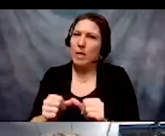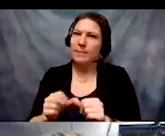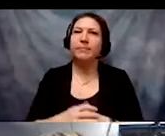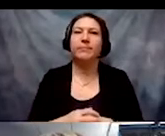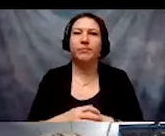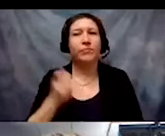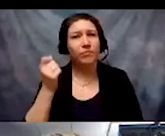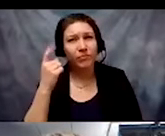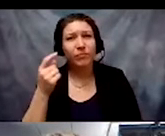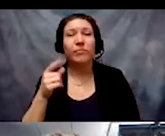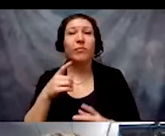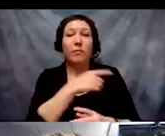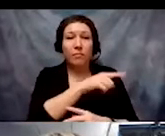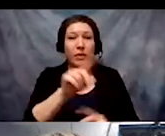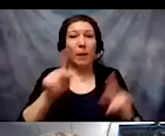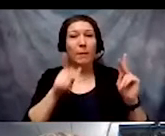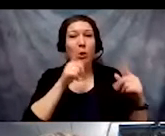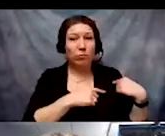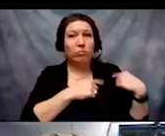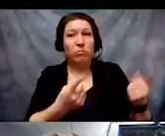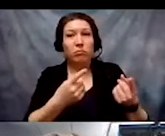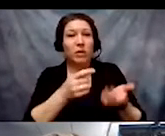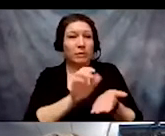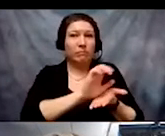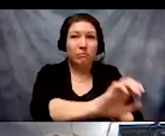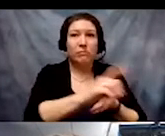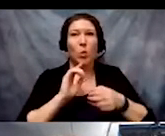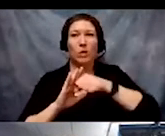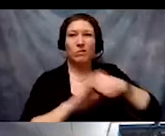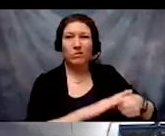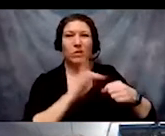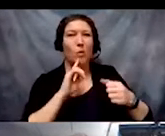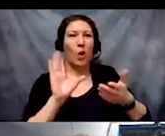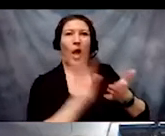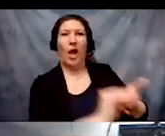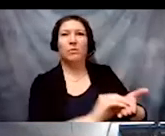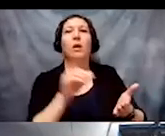historically minoritized by the systems. Muna, can you take us